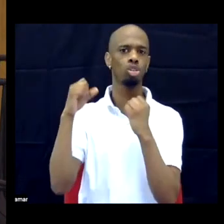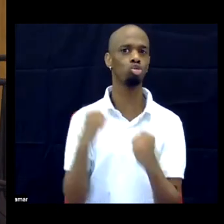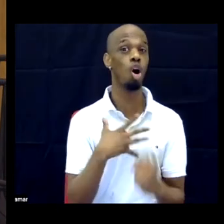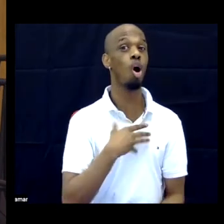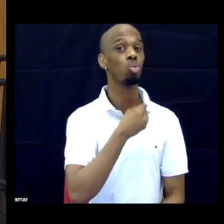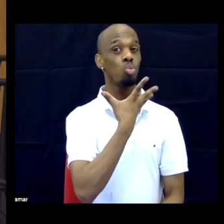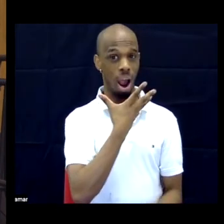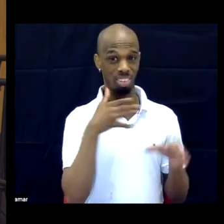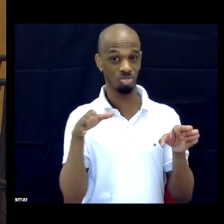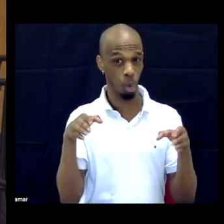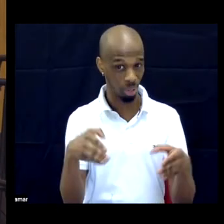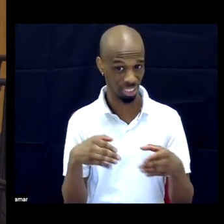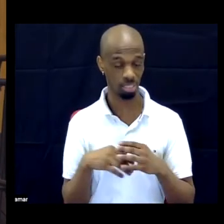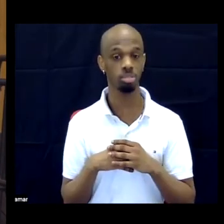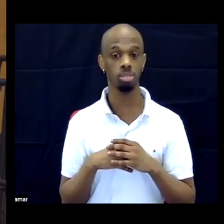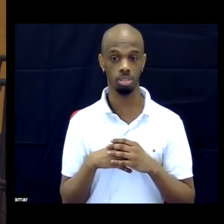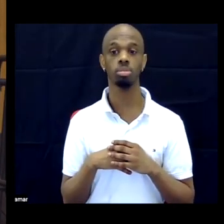Yeah. Well...